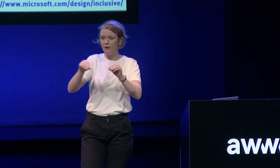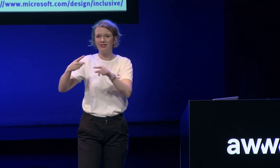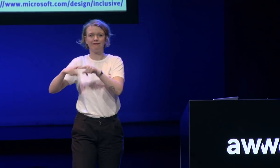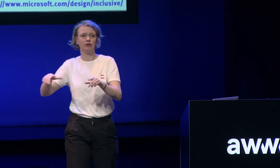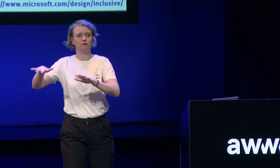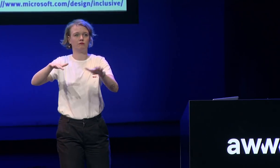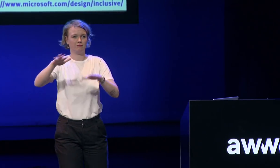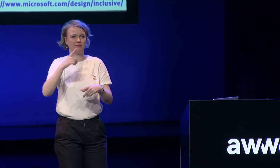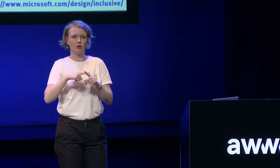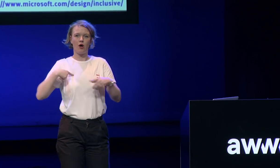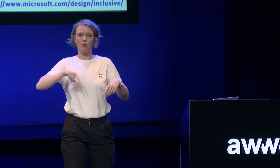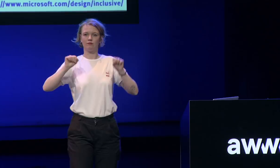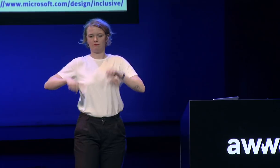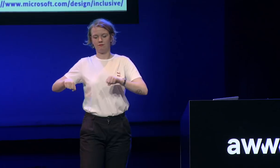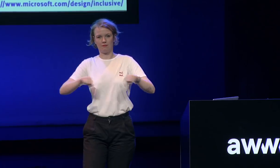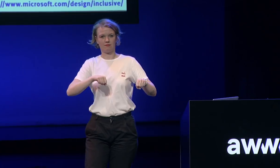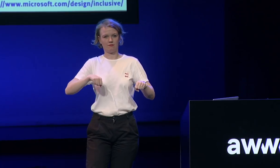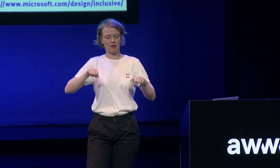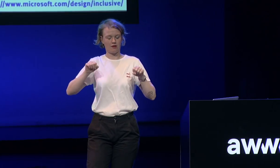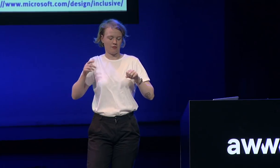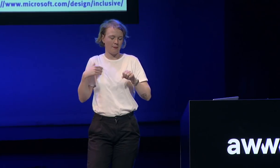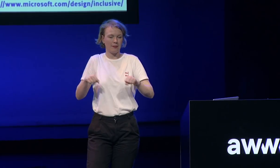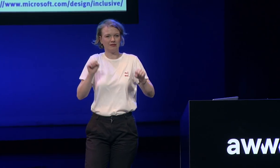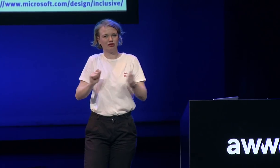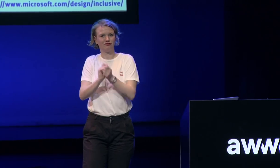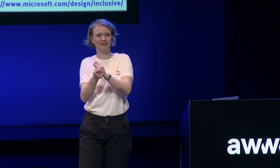people move through different environments and adapt our abilities